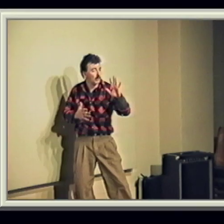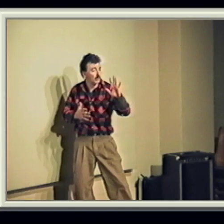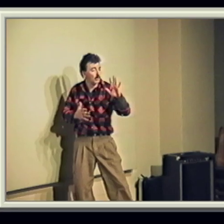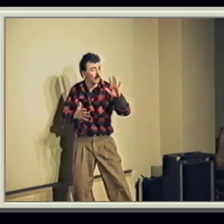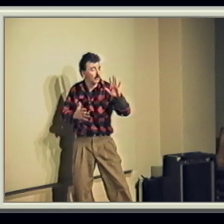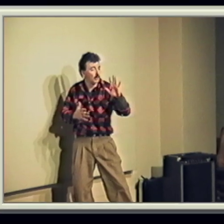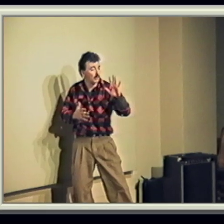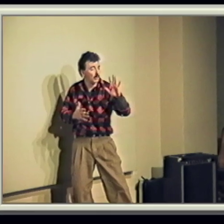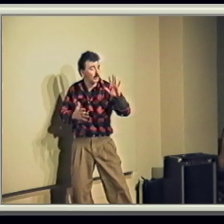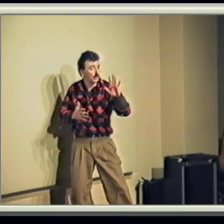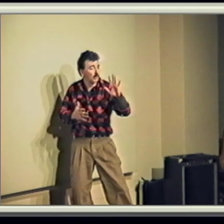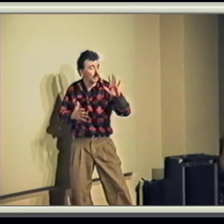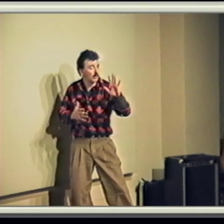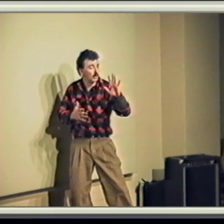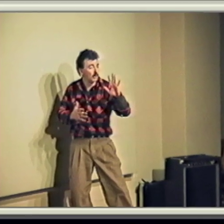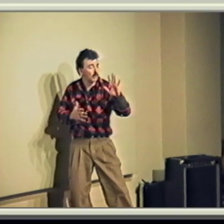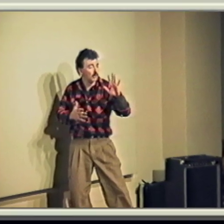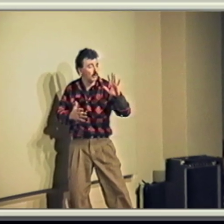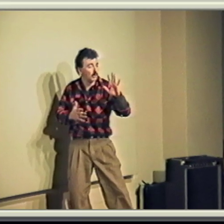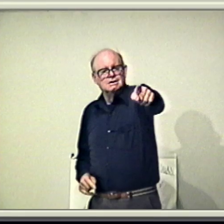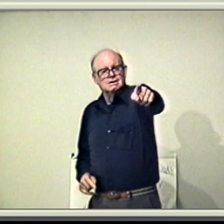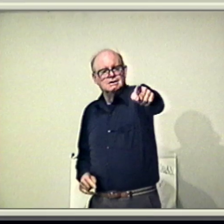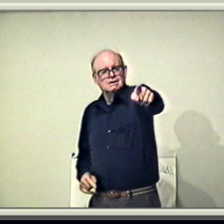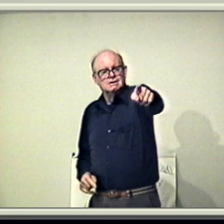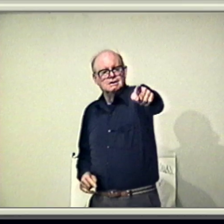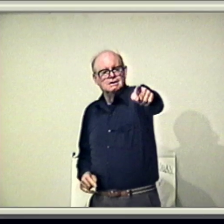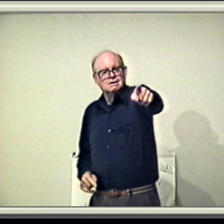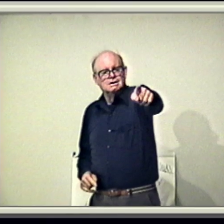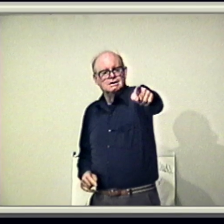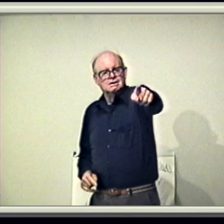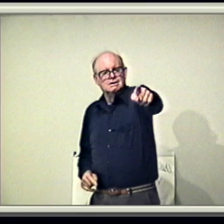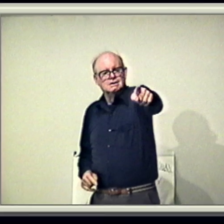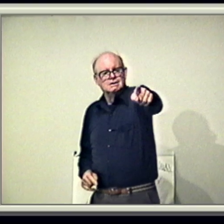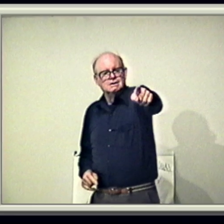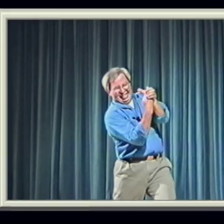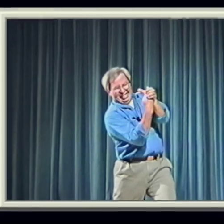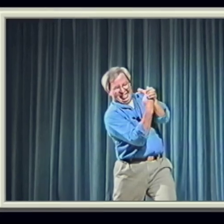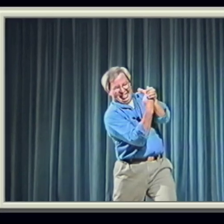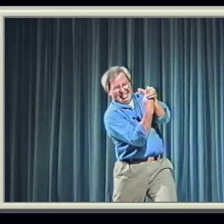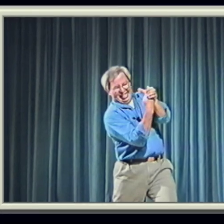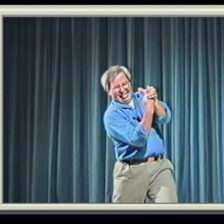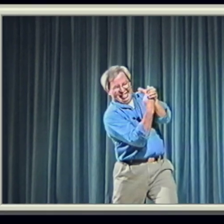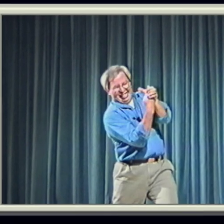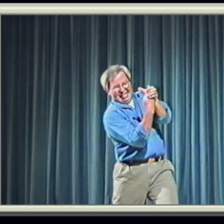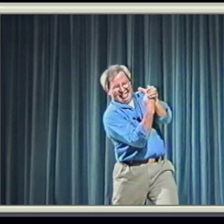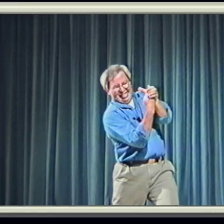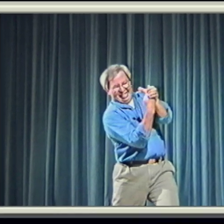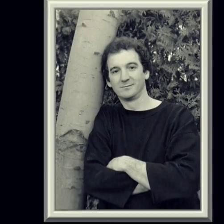Dennis Baszynski, Malz, Mark Azure,